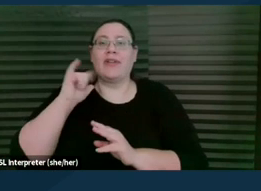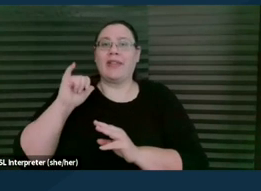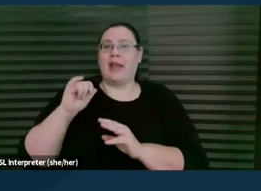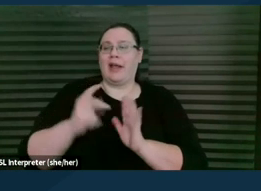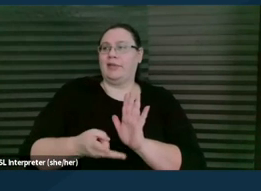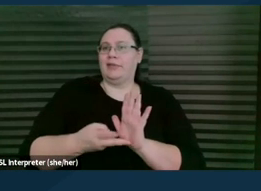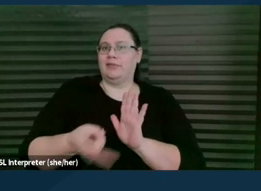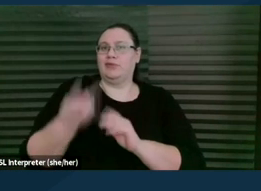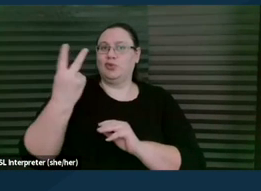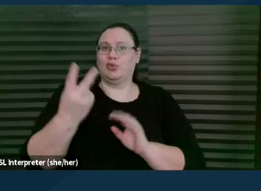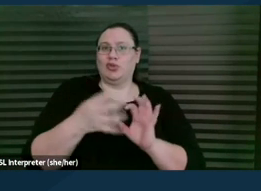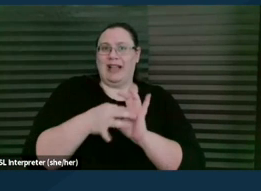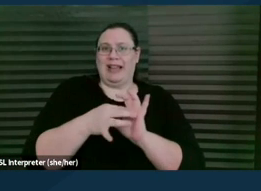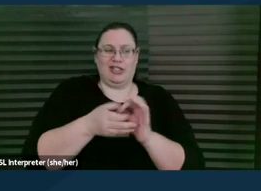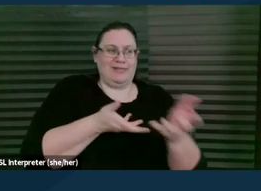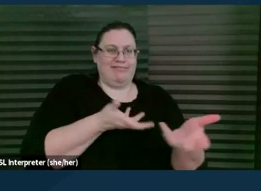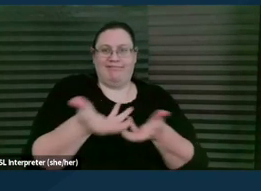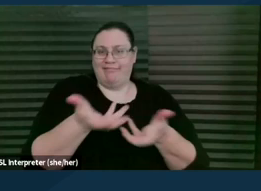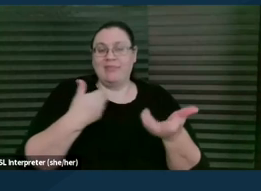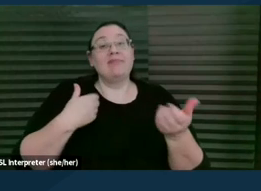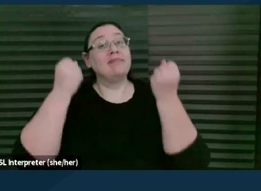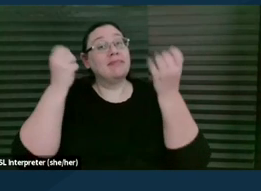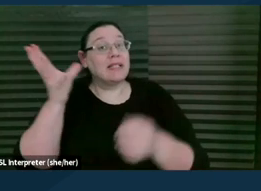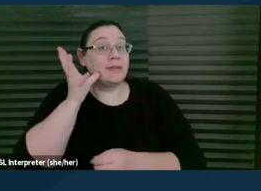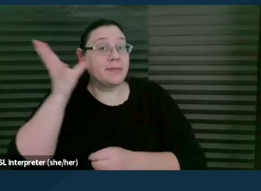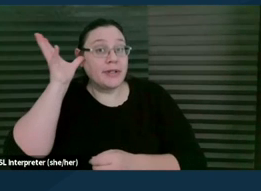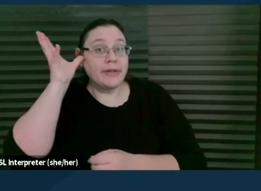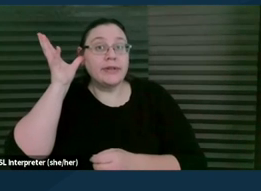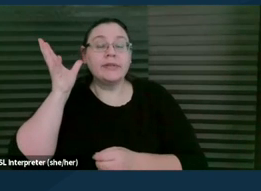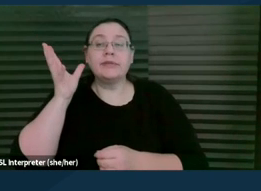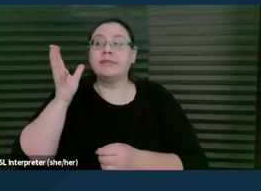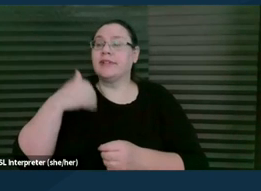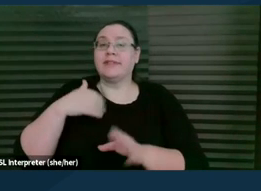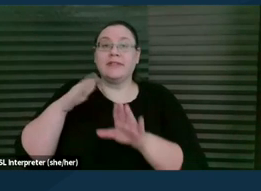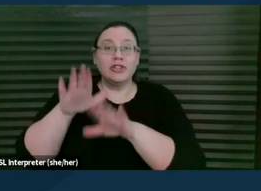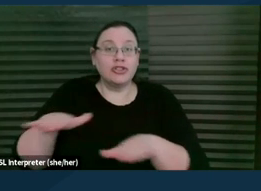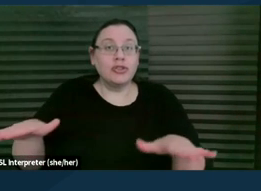we have a lot of parents who have children with IEPs,